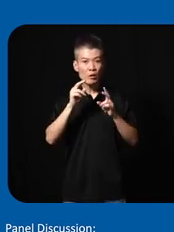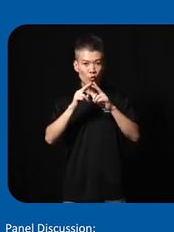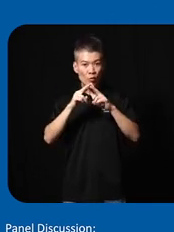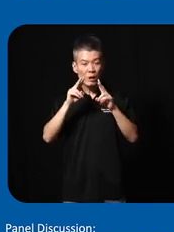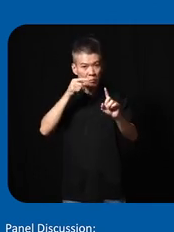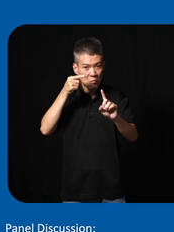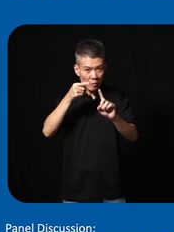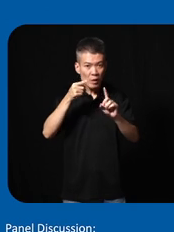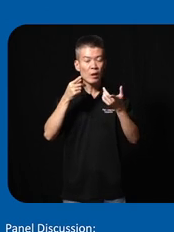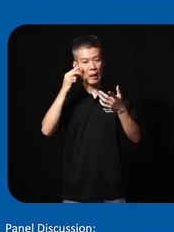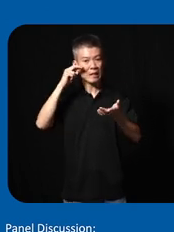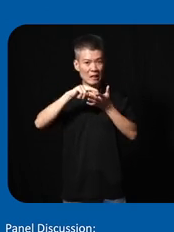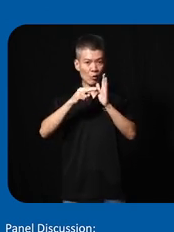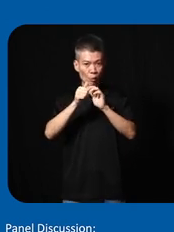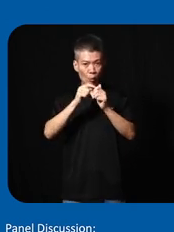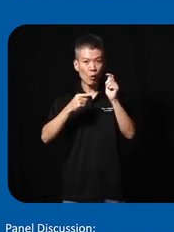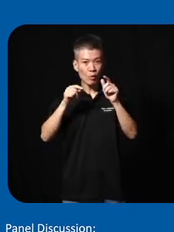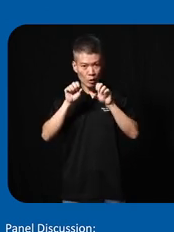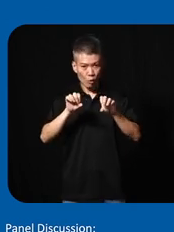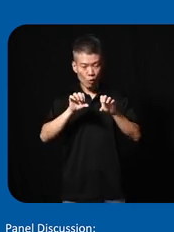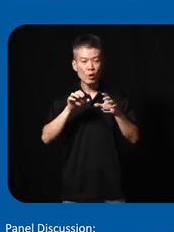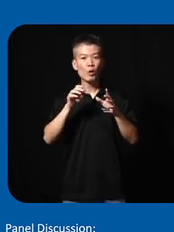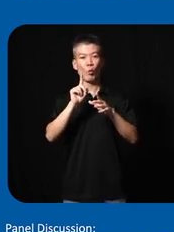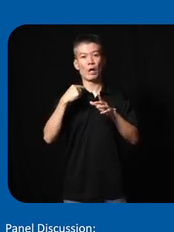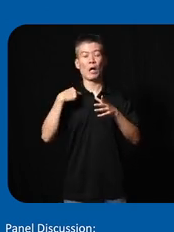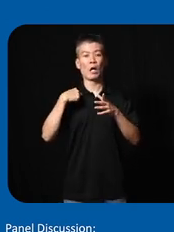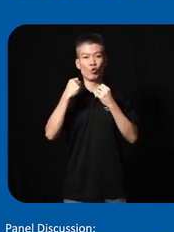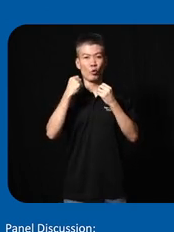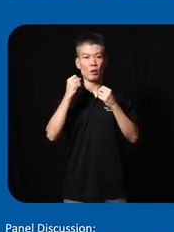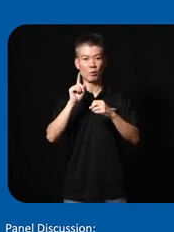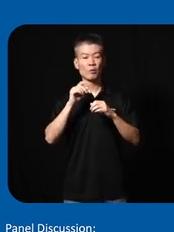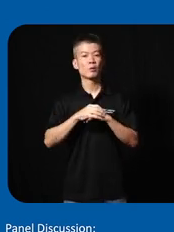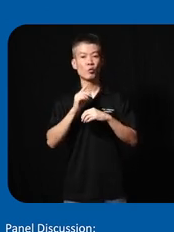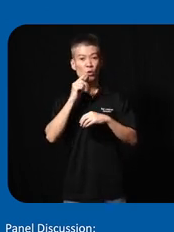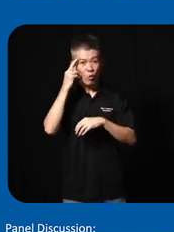specific and intentional with what we could do where our strengths were we realized that we were